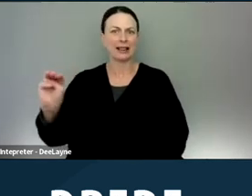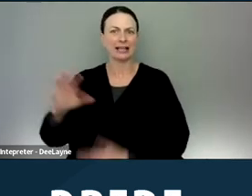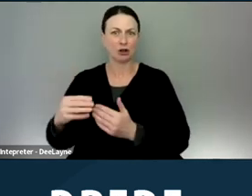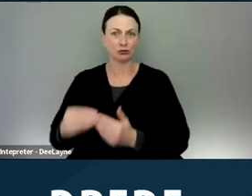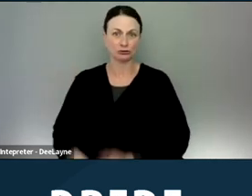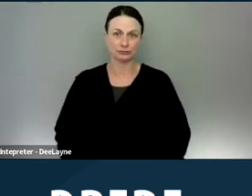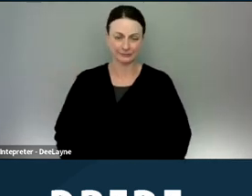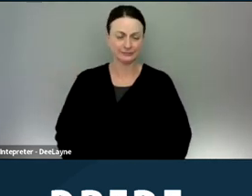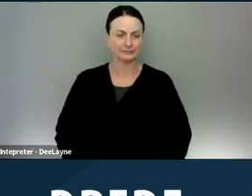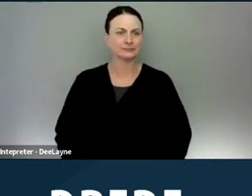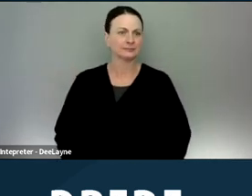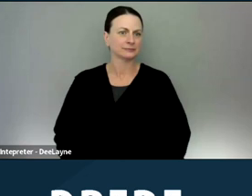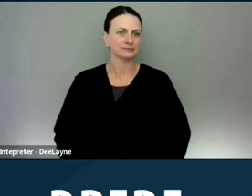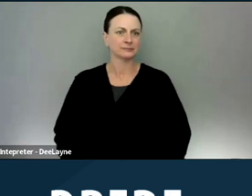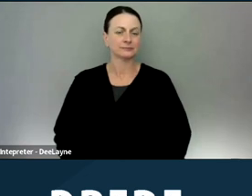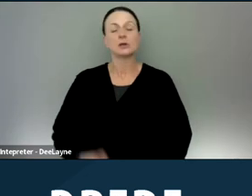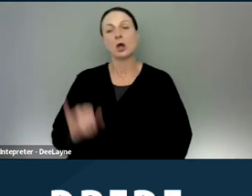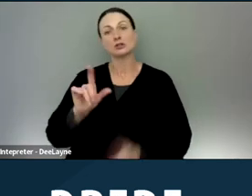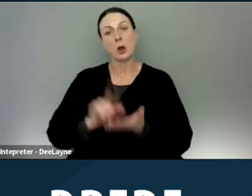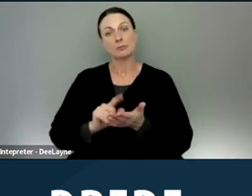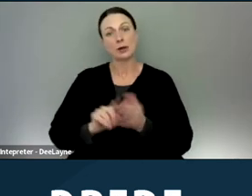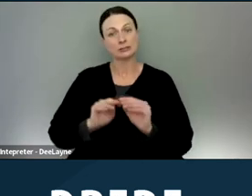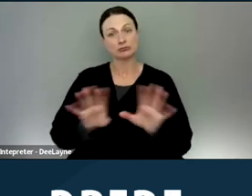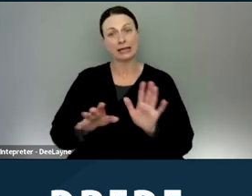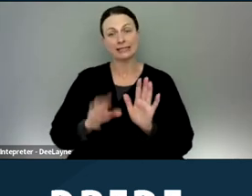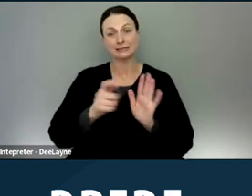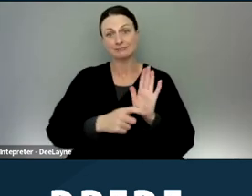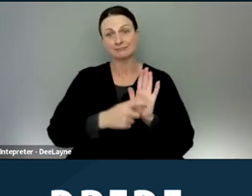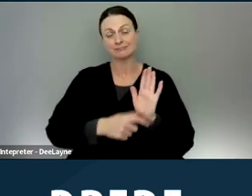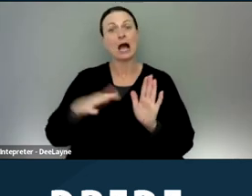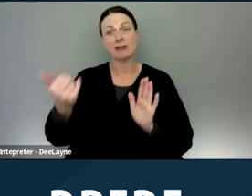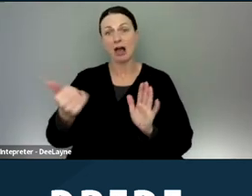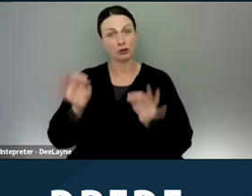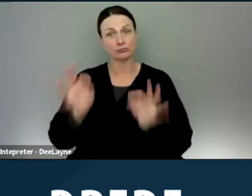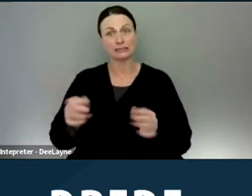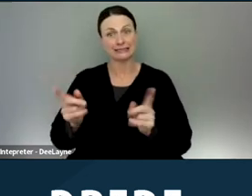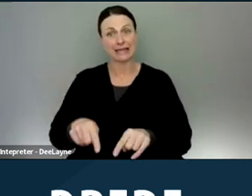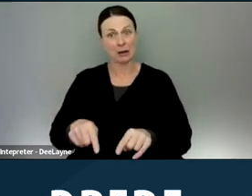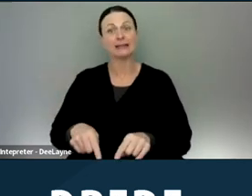There's also a press release here about another settlement of another Section Eight voucher discrimination case